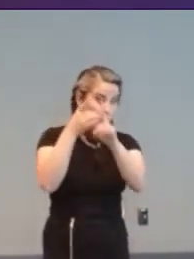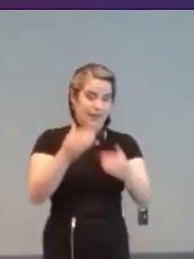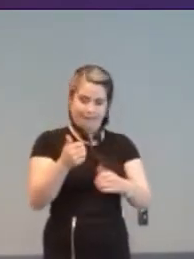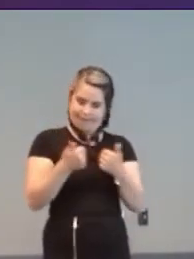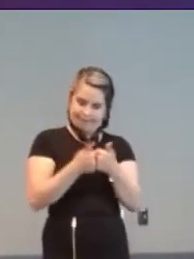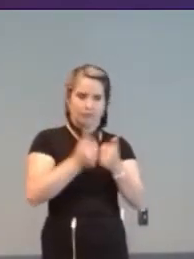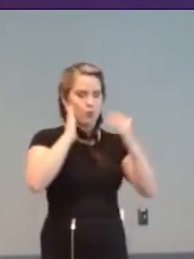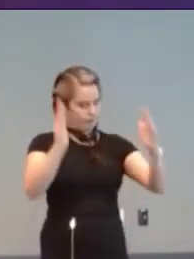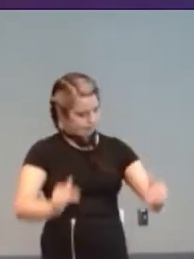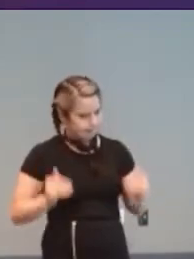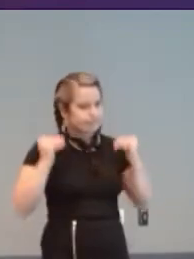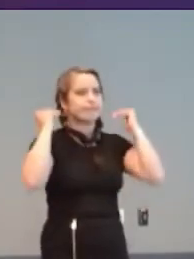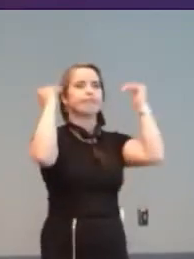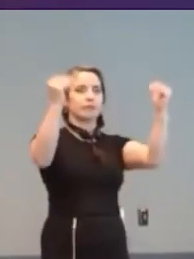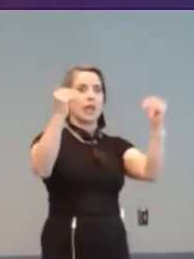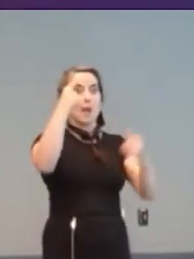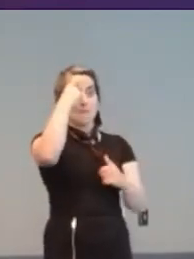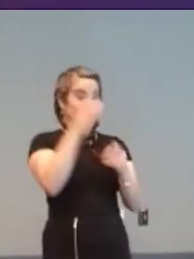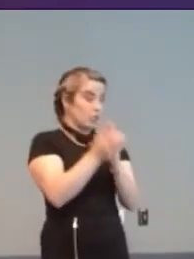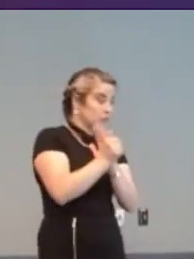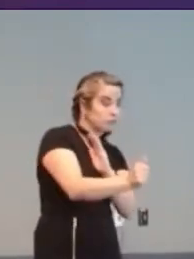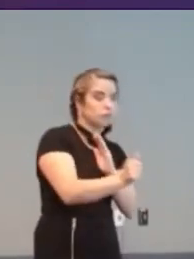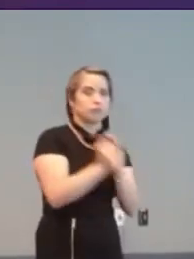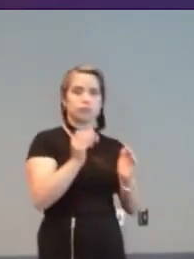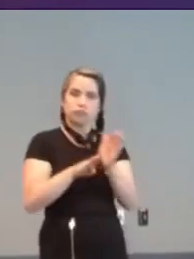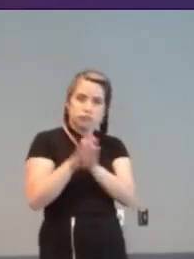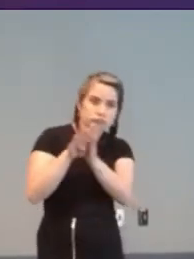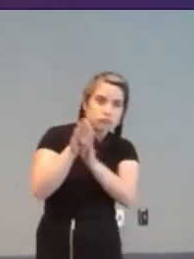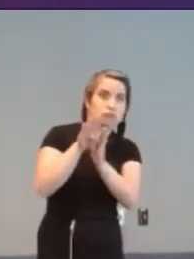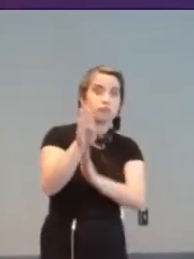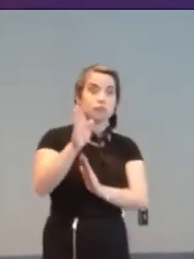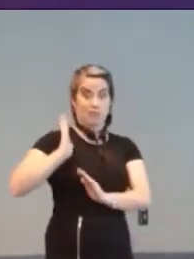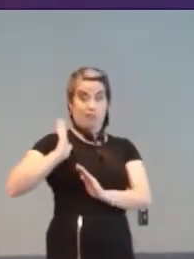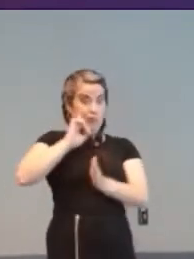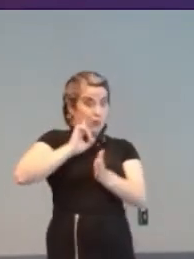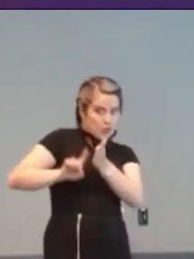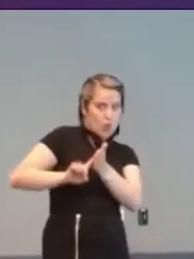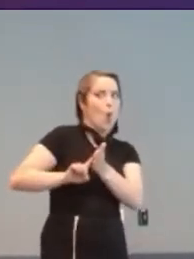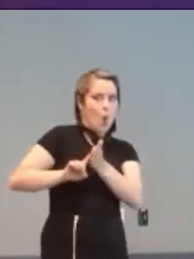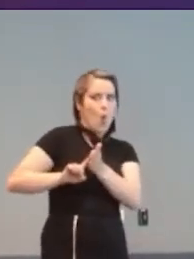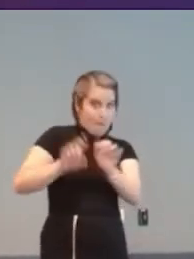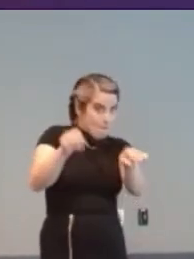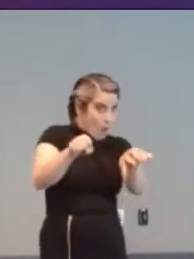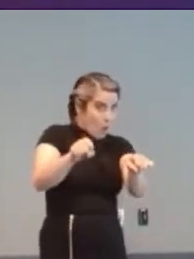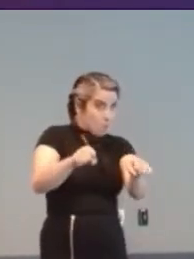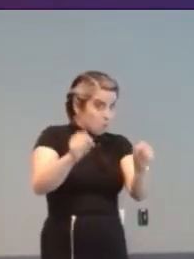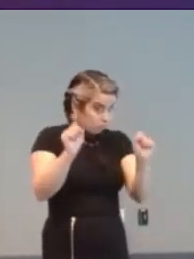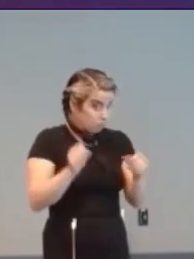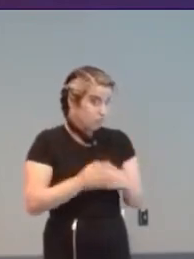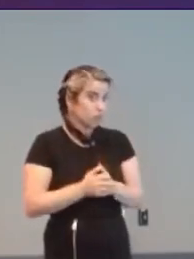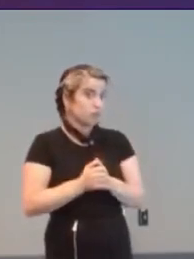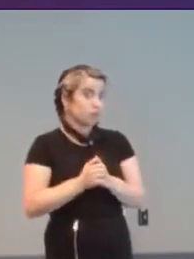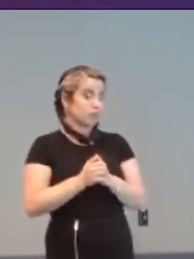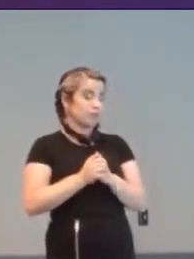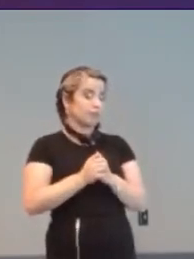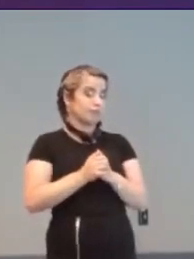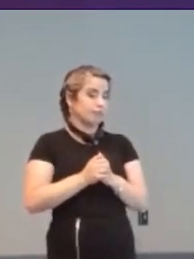of impaired mental skills. Early data suggested that they could be doing so.